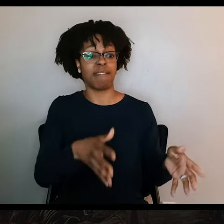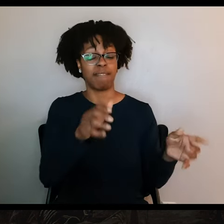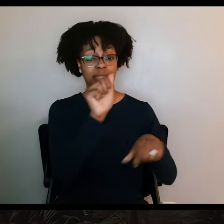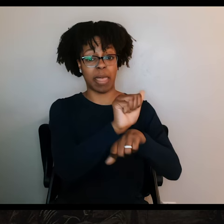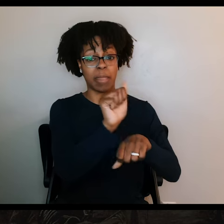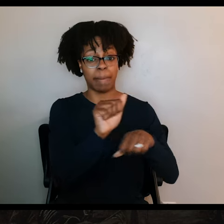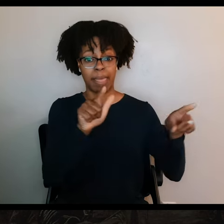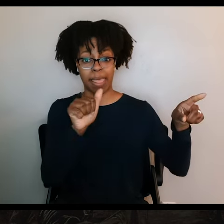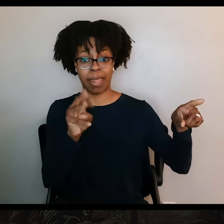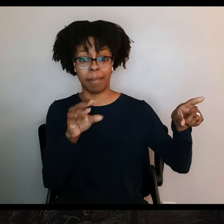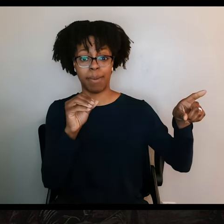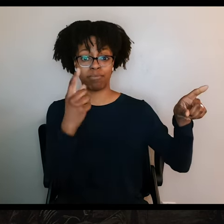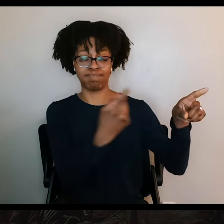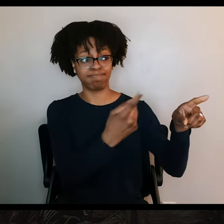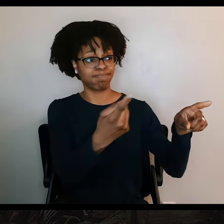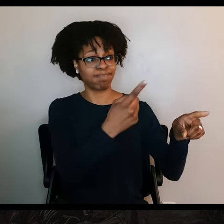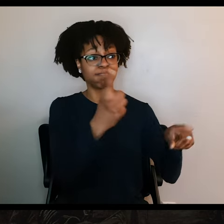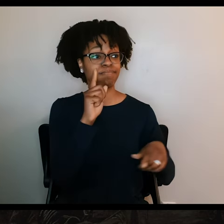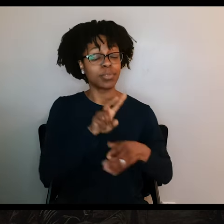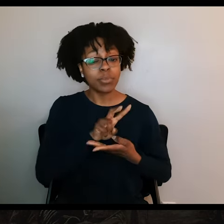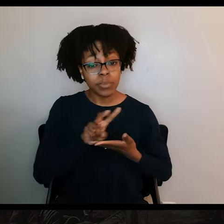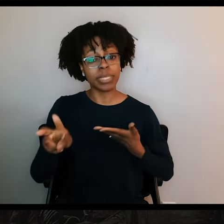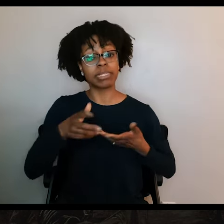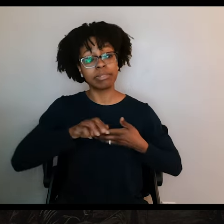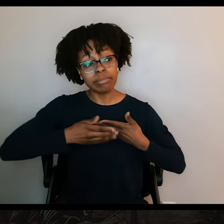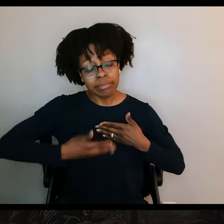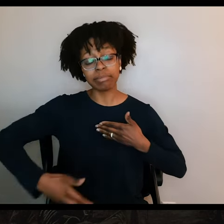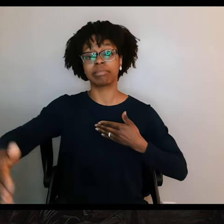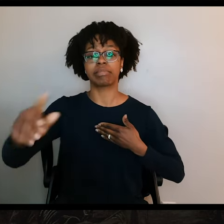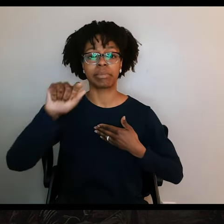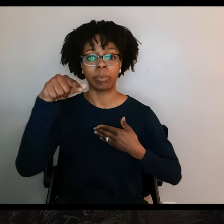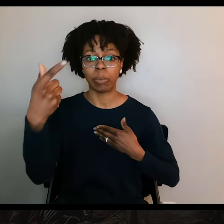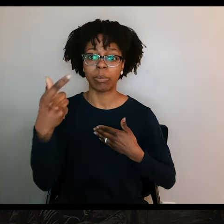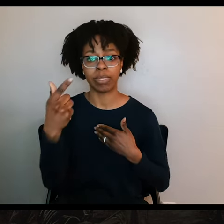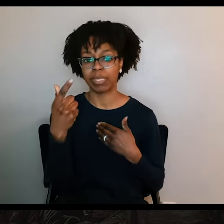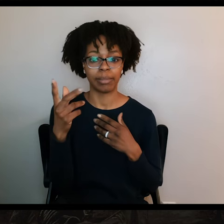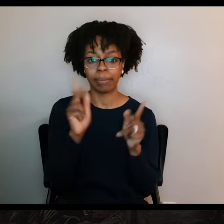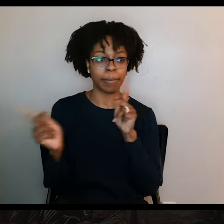As the Alamo siege stretched on for nearly two weeks, the only reinforcements they ever got were 32 men from Gonzalez.